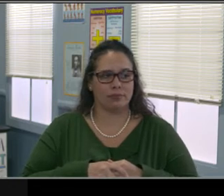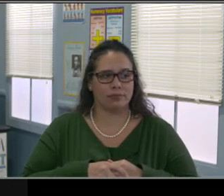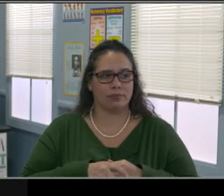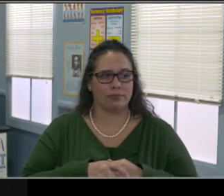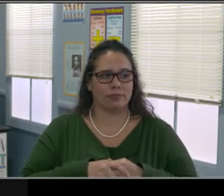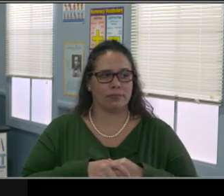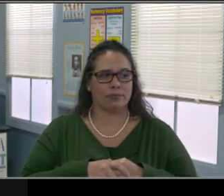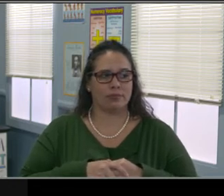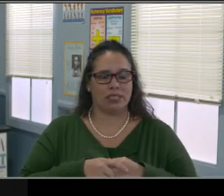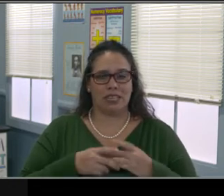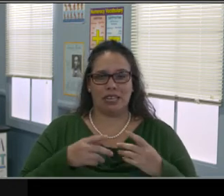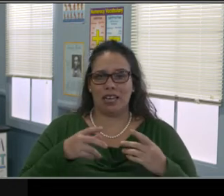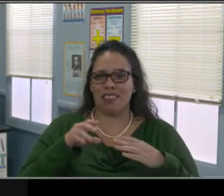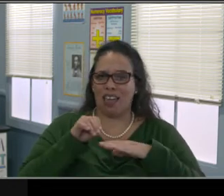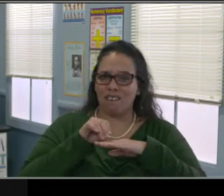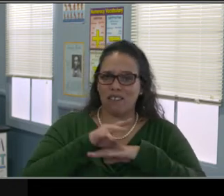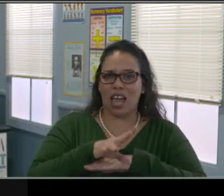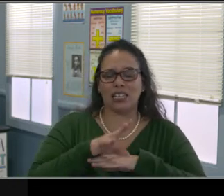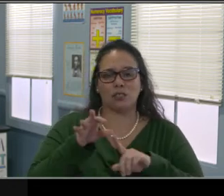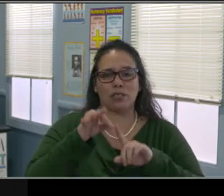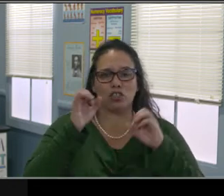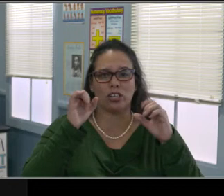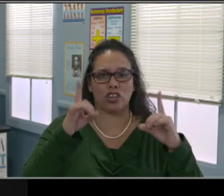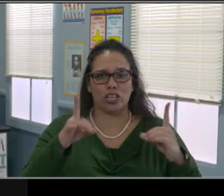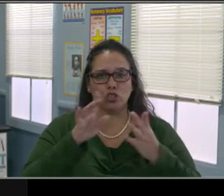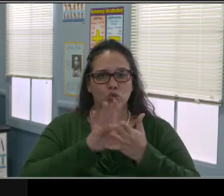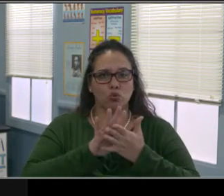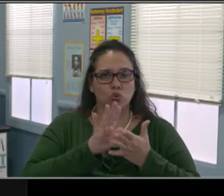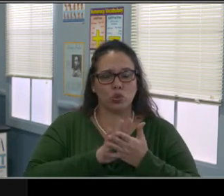Or may not be able to visually